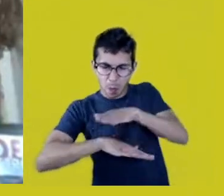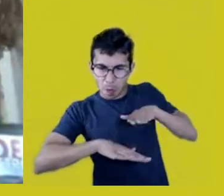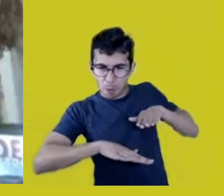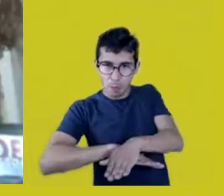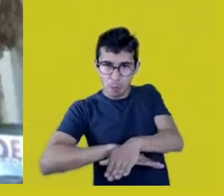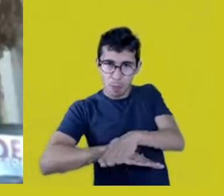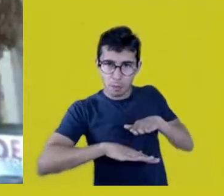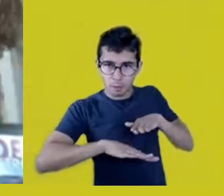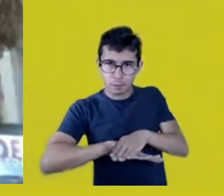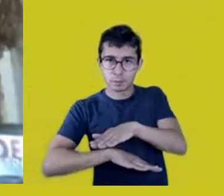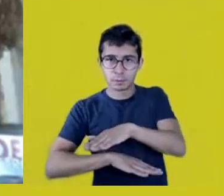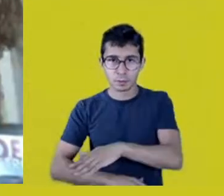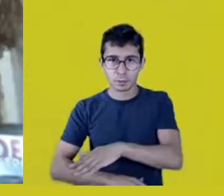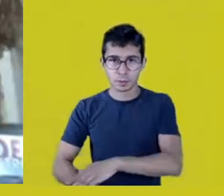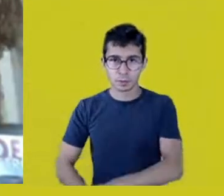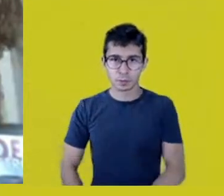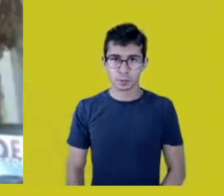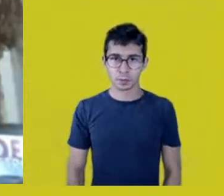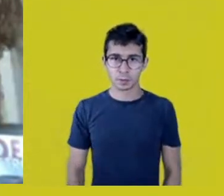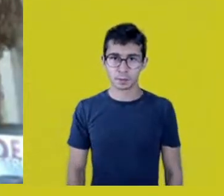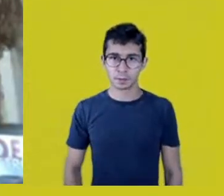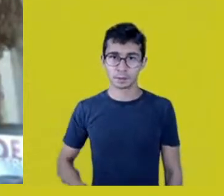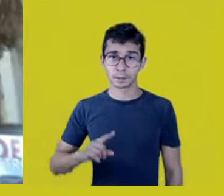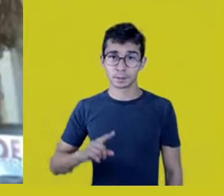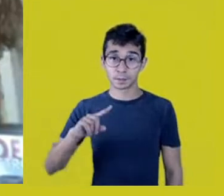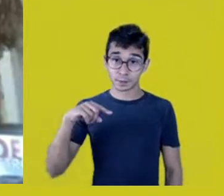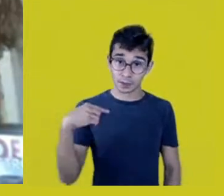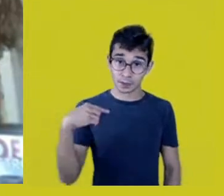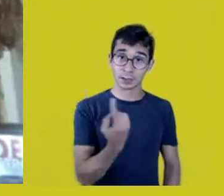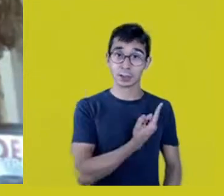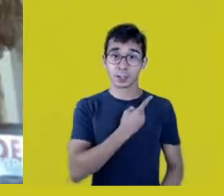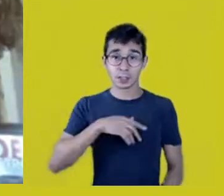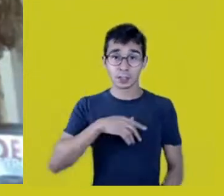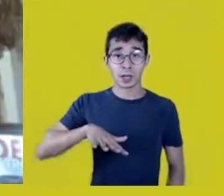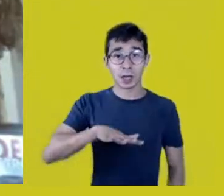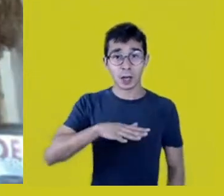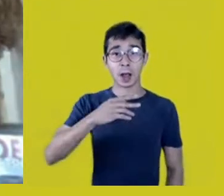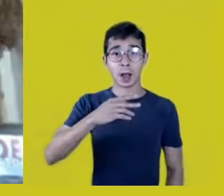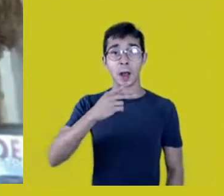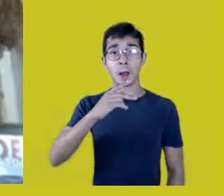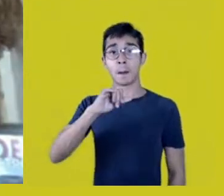The ancestral territories of our Pindorama,